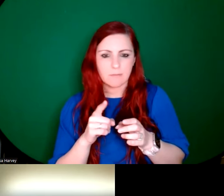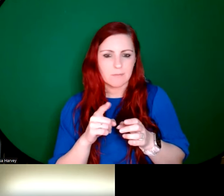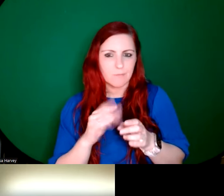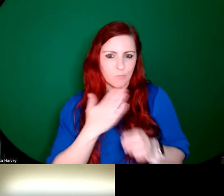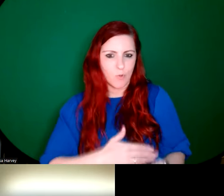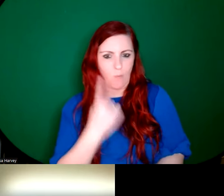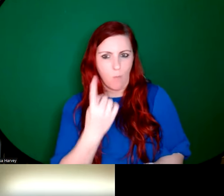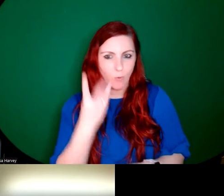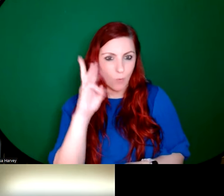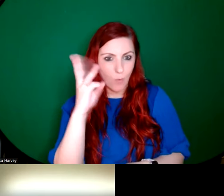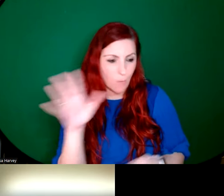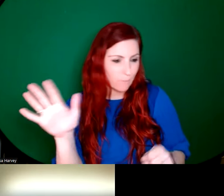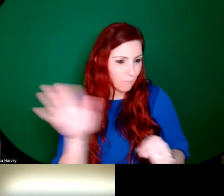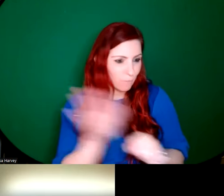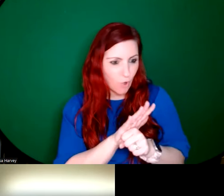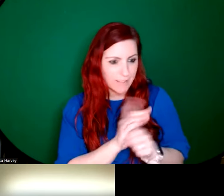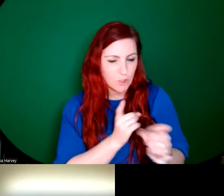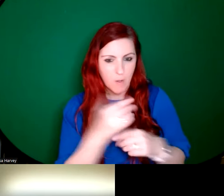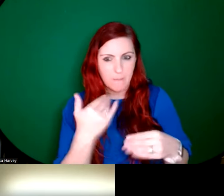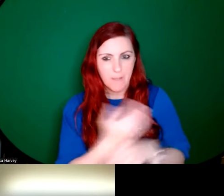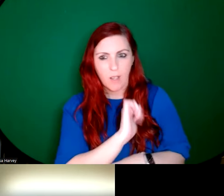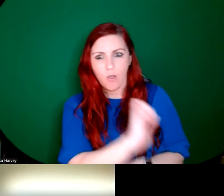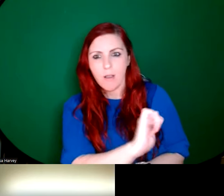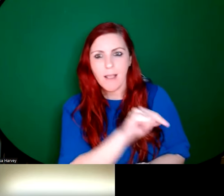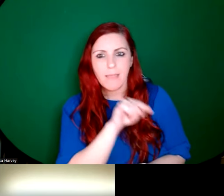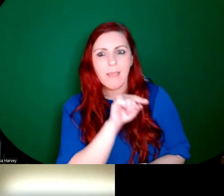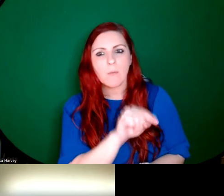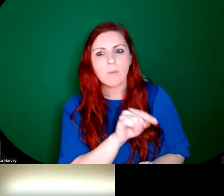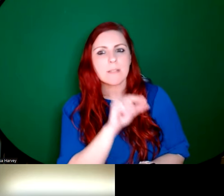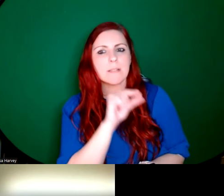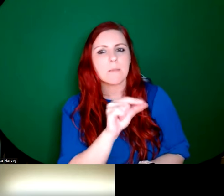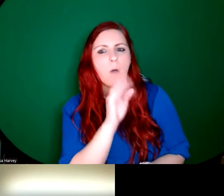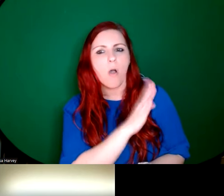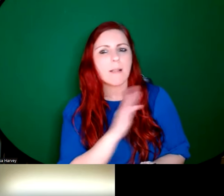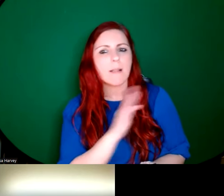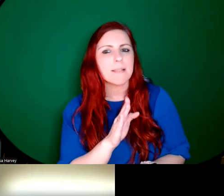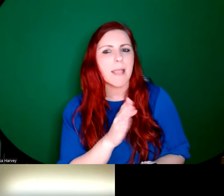fully executed by her, which is a small St. Brendan, window in the porch of